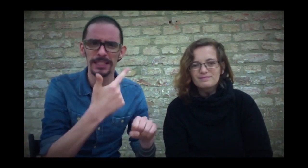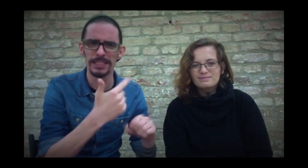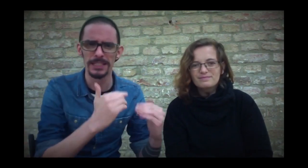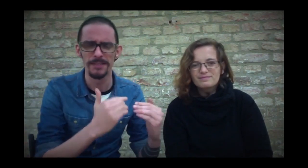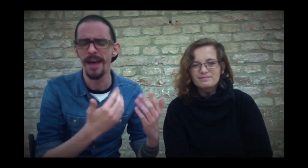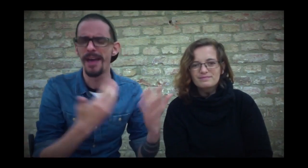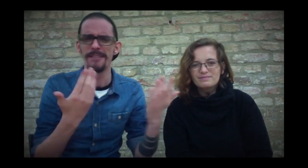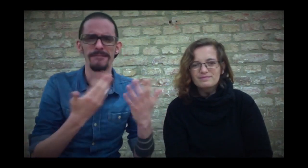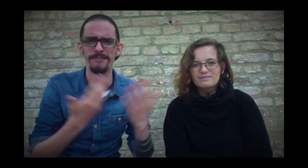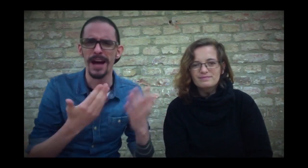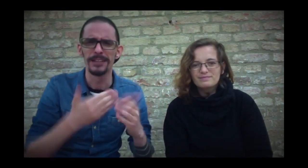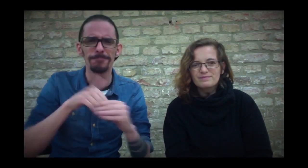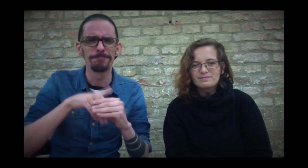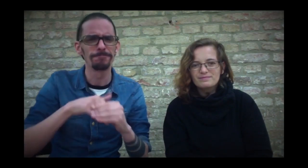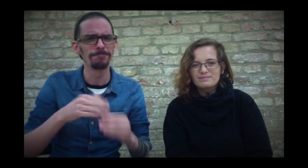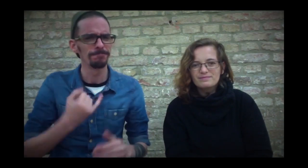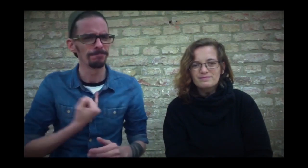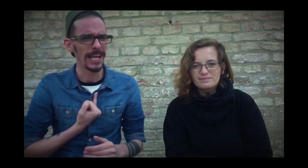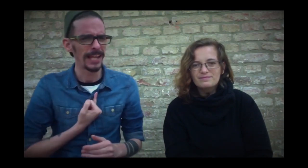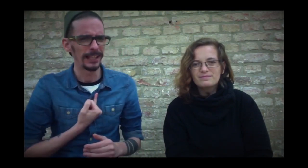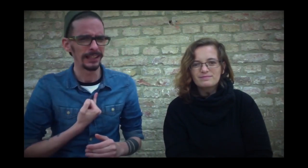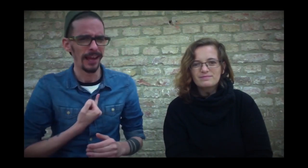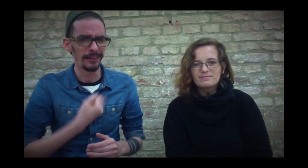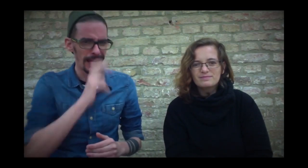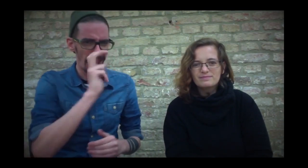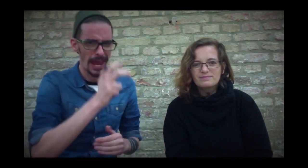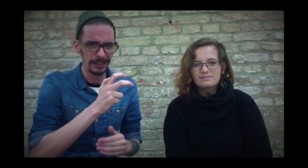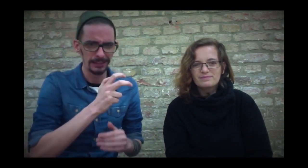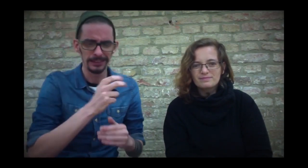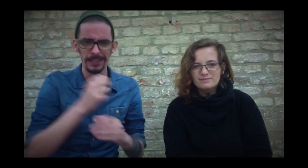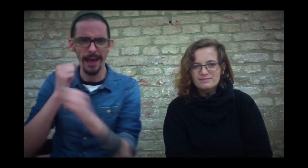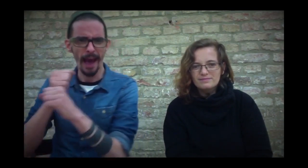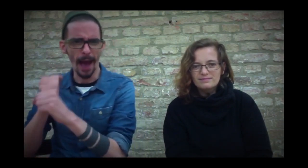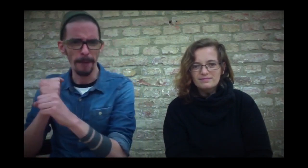In the second season, it’s about the witch life and the daily work in the human world.